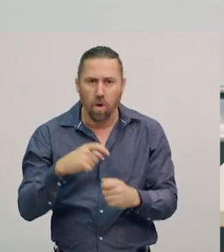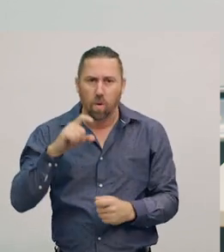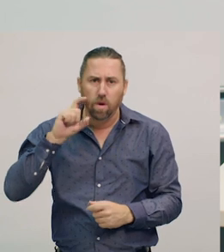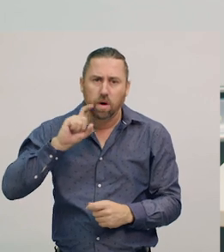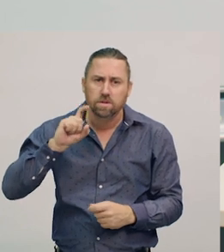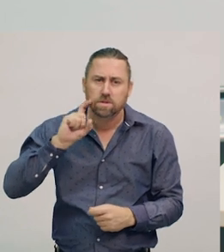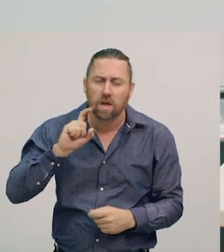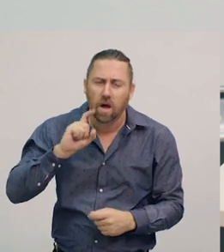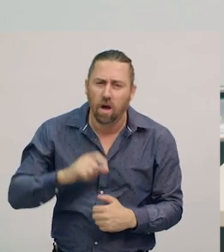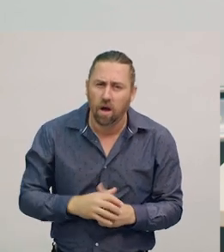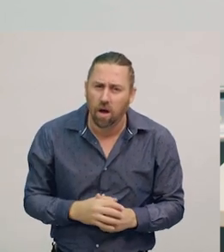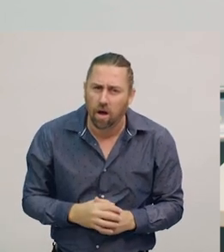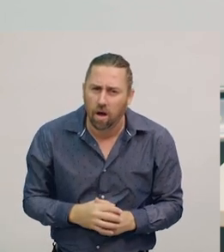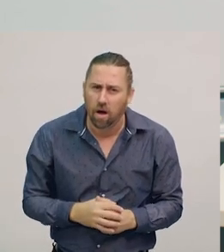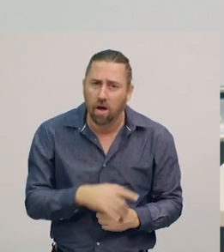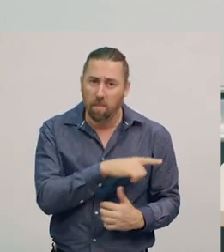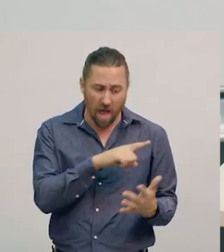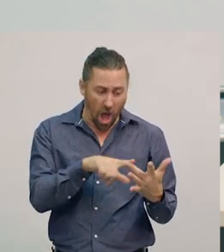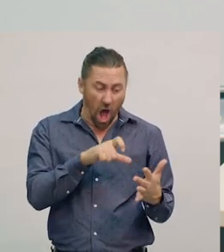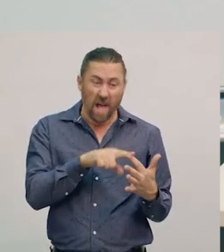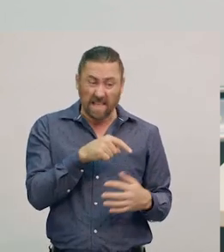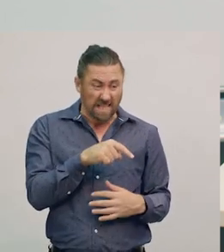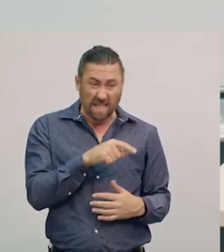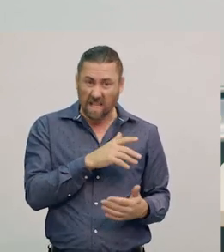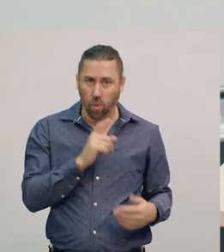But did you know that ice is also water?